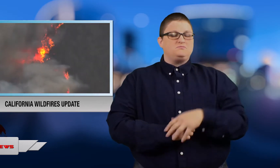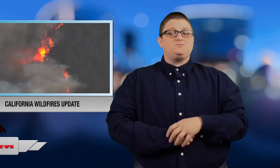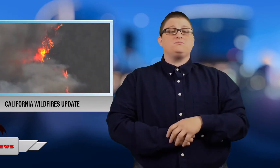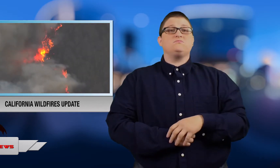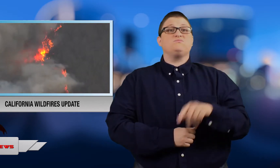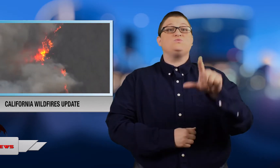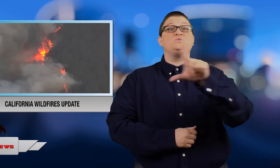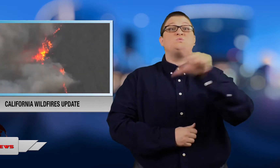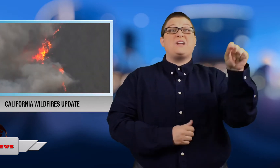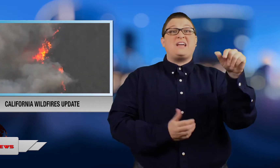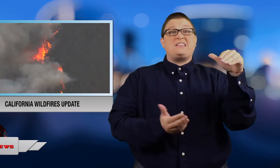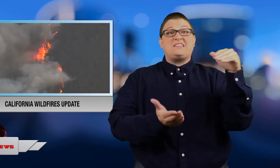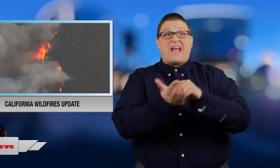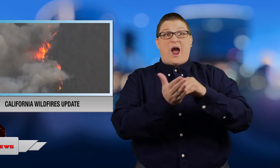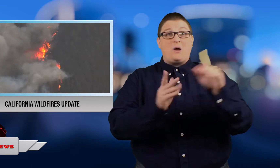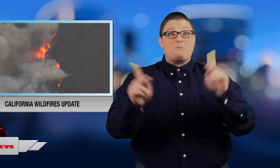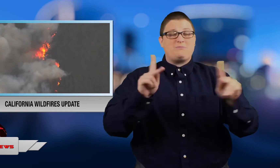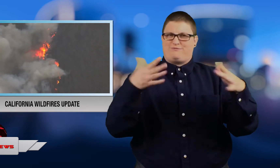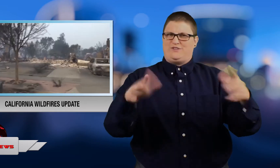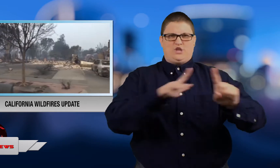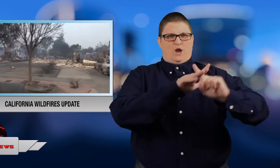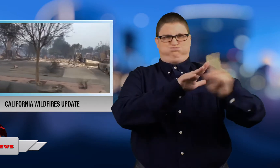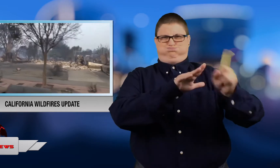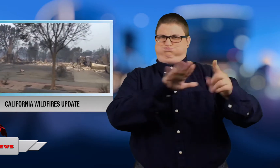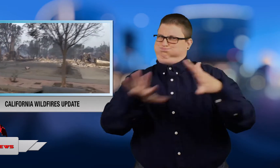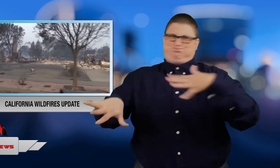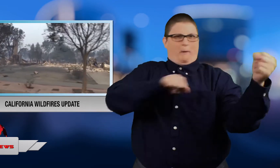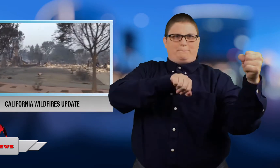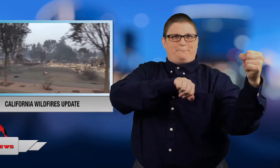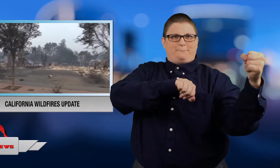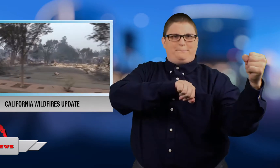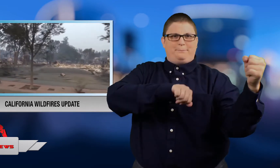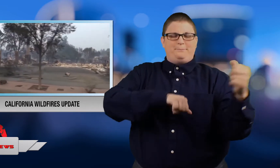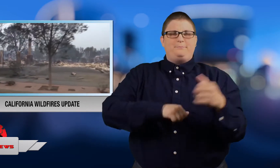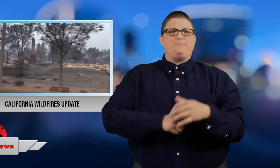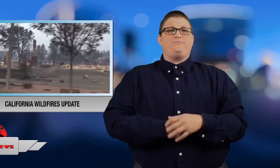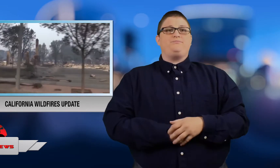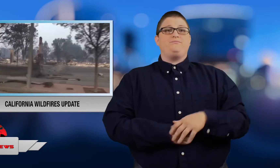people have evacuated and